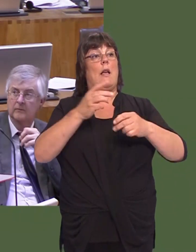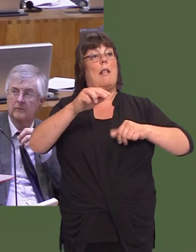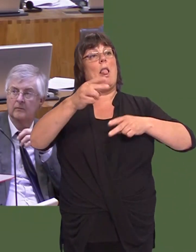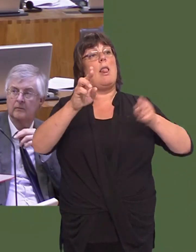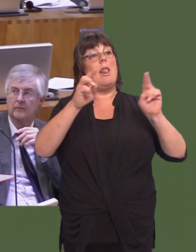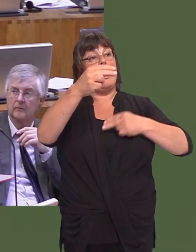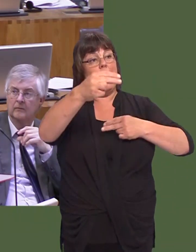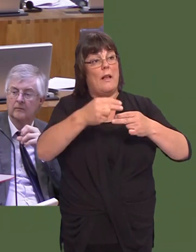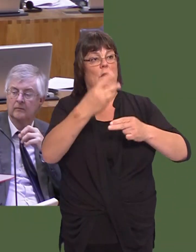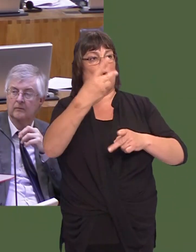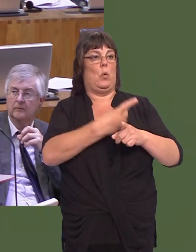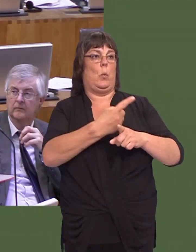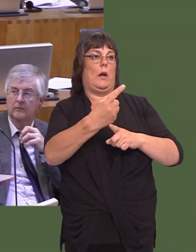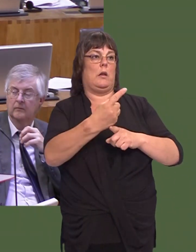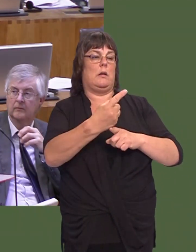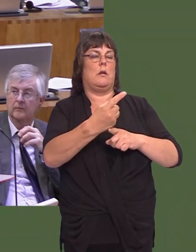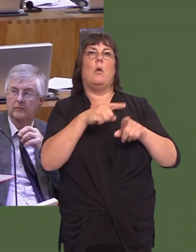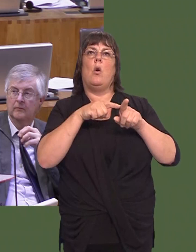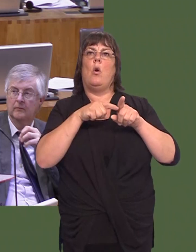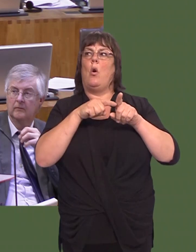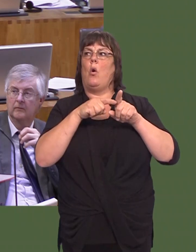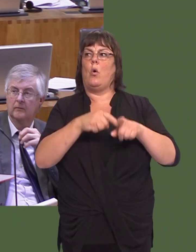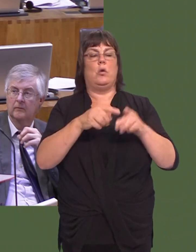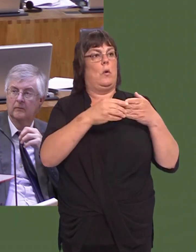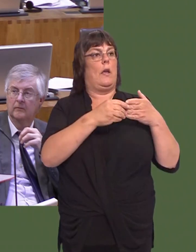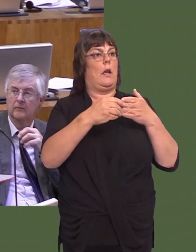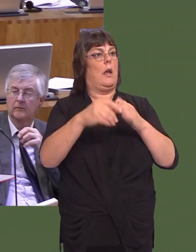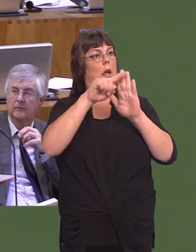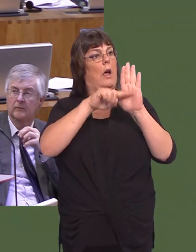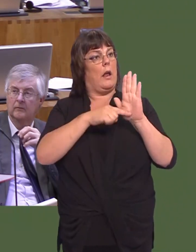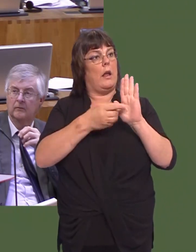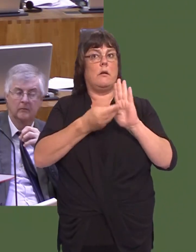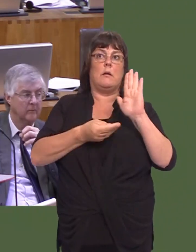yn Ùlówrth gwrs, y canllawiau sydd wedi cael eu rhoi iír byrddau iechyd.